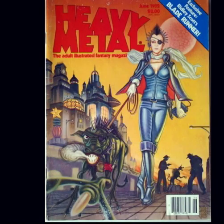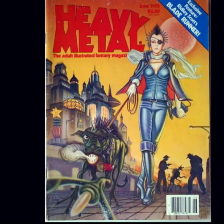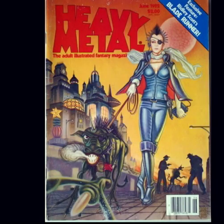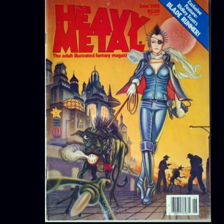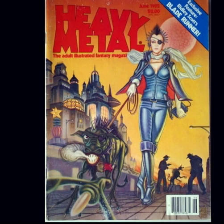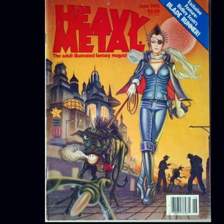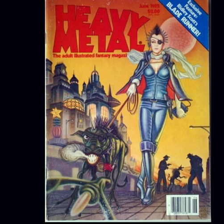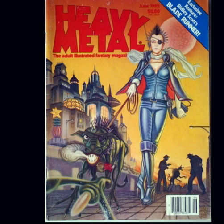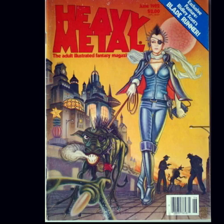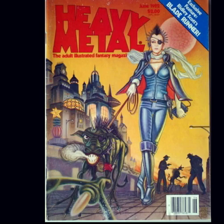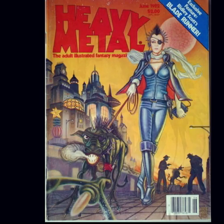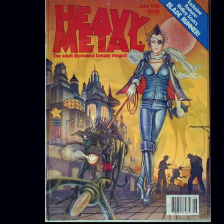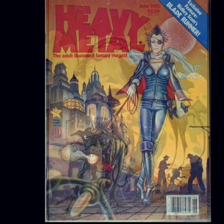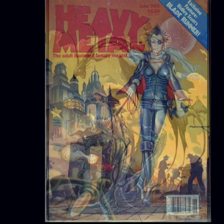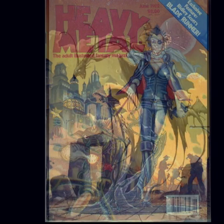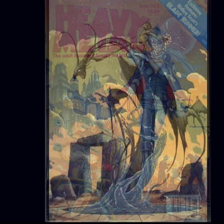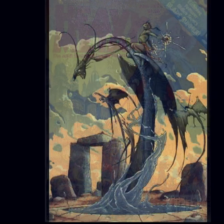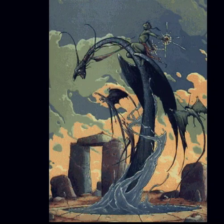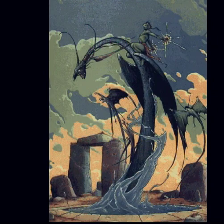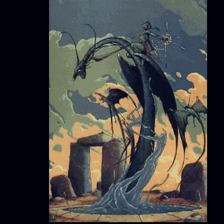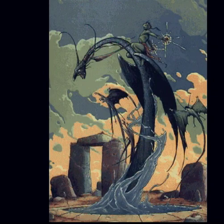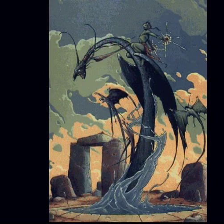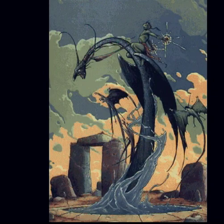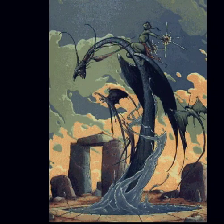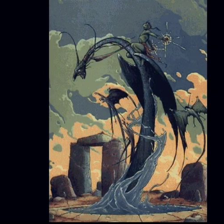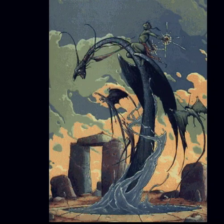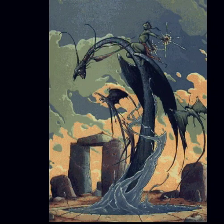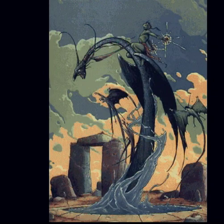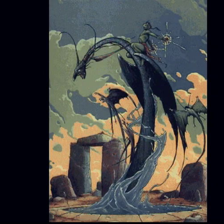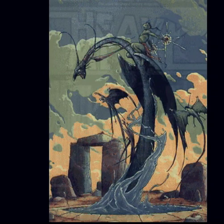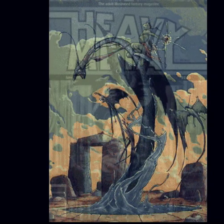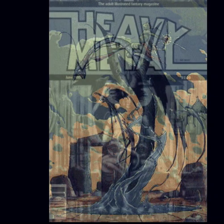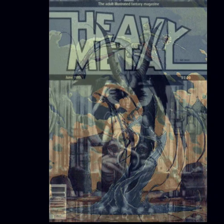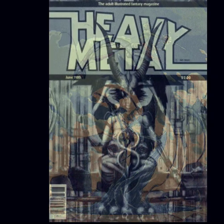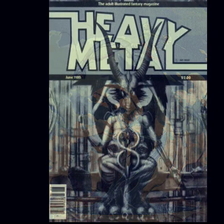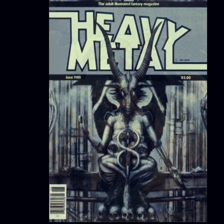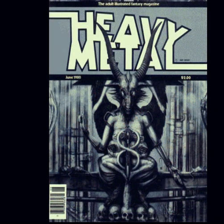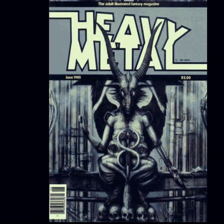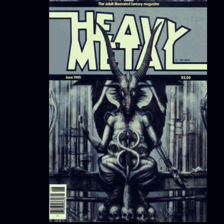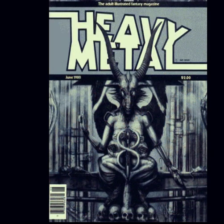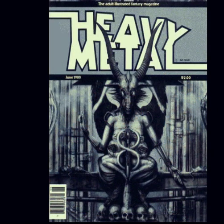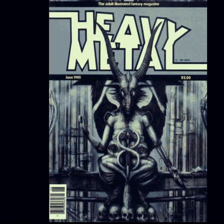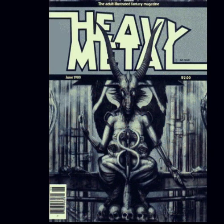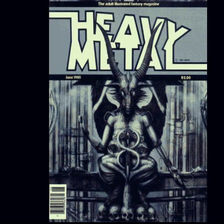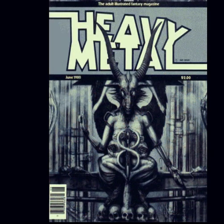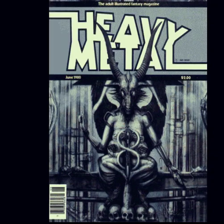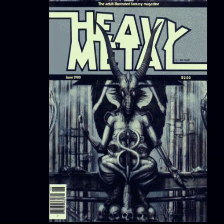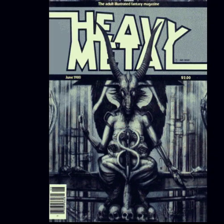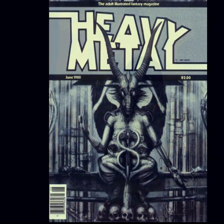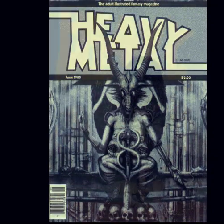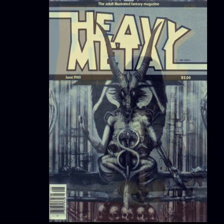I didn't come up with the ideas for the performances myself. I was inspired by the comic book Heavy Metal.